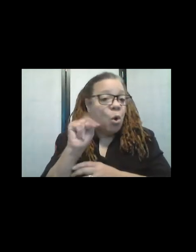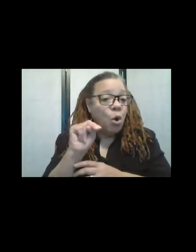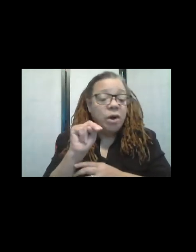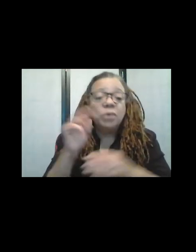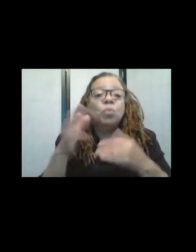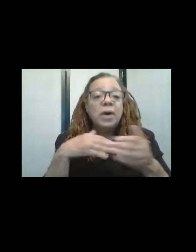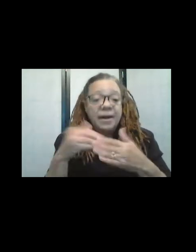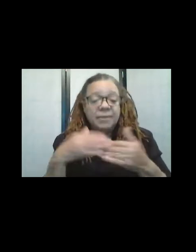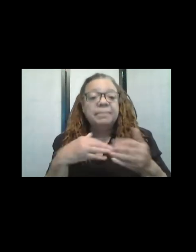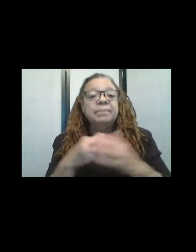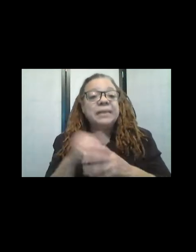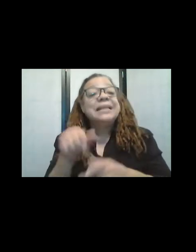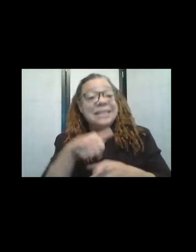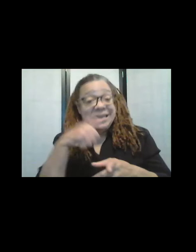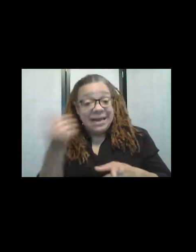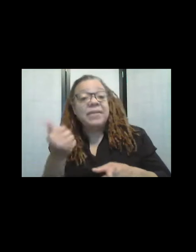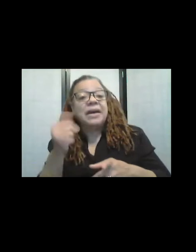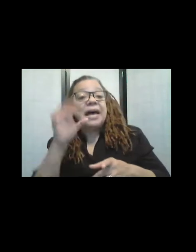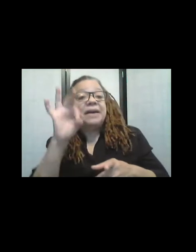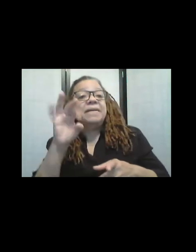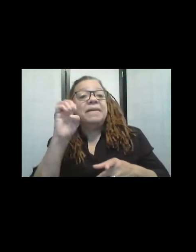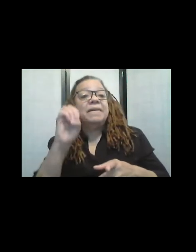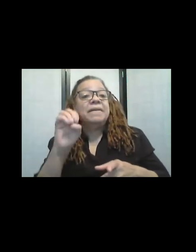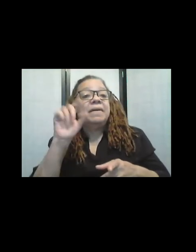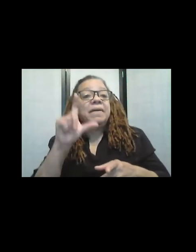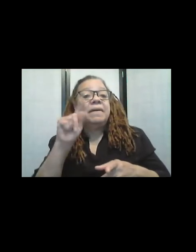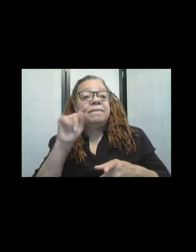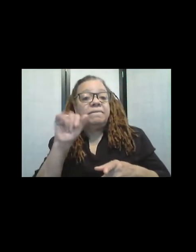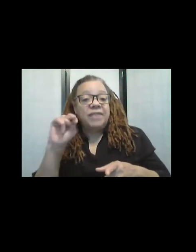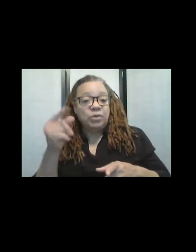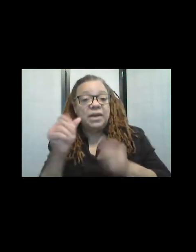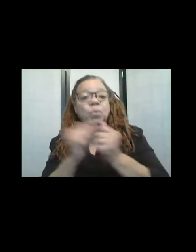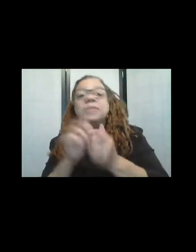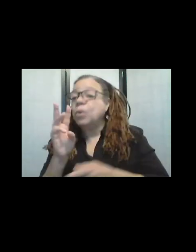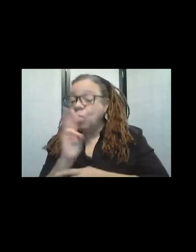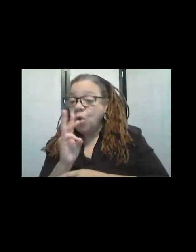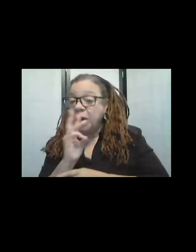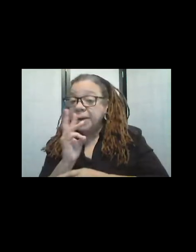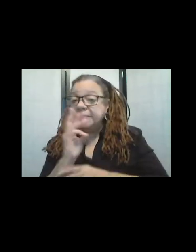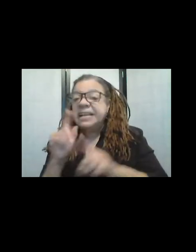that's another kind of felting, with the water and so forth, and the